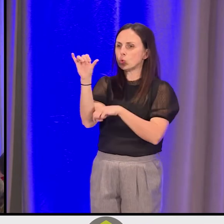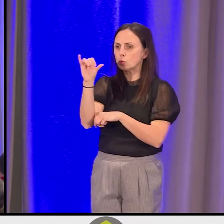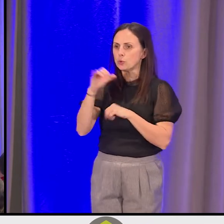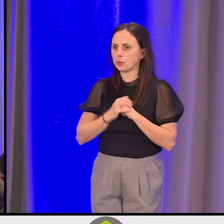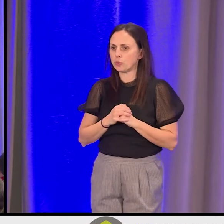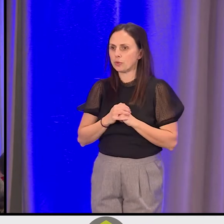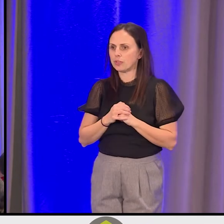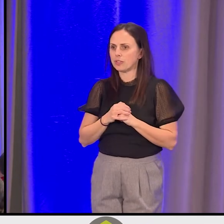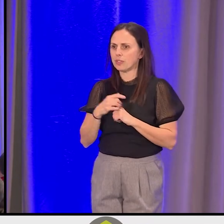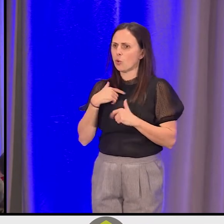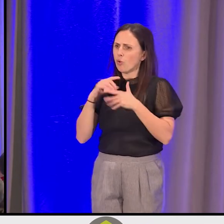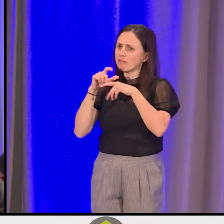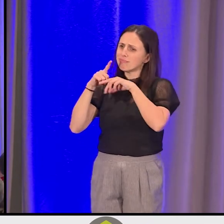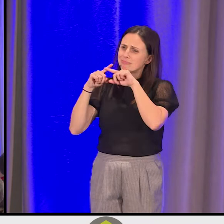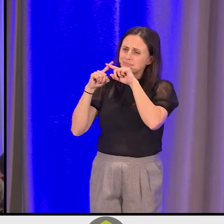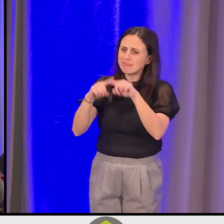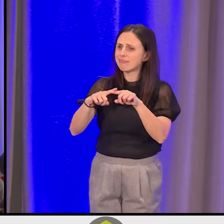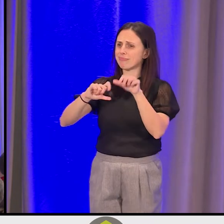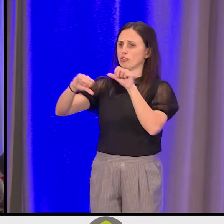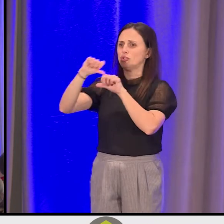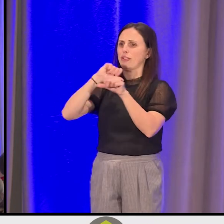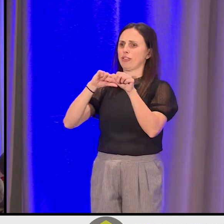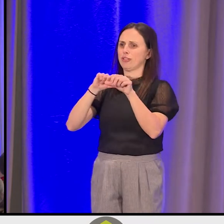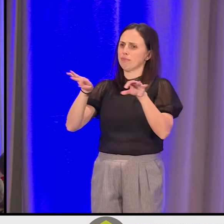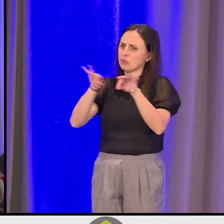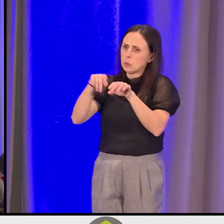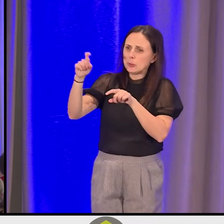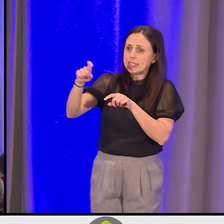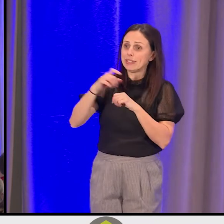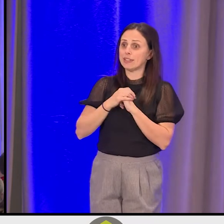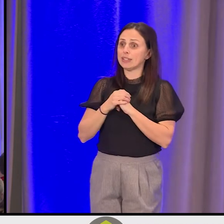and we need one another. And being right is no longer enough.